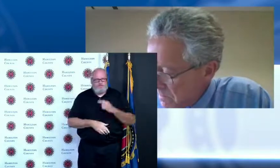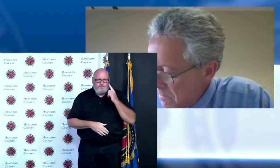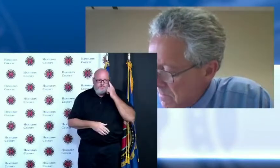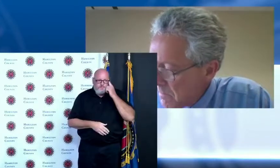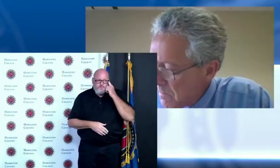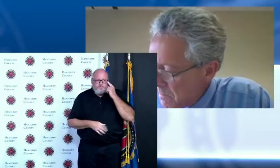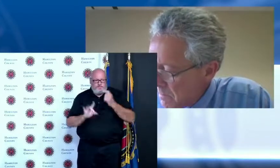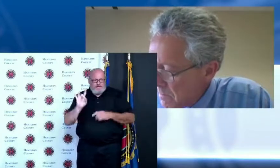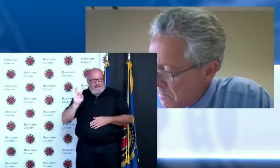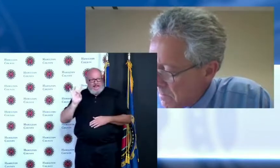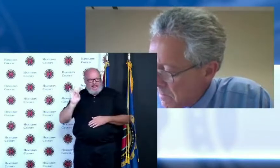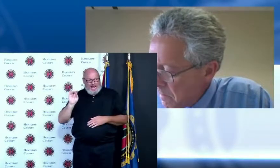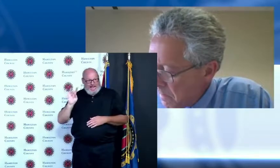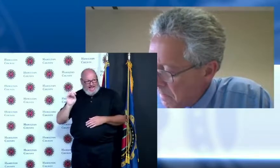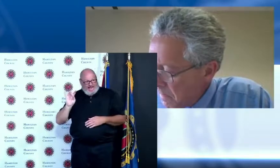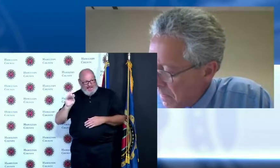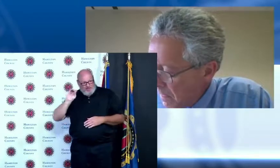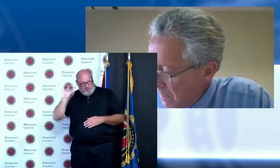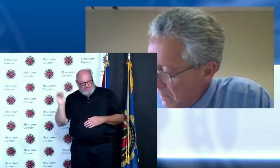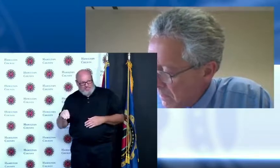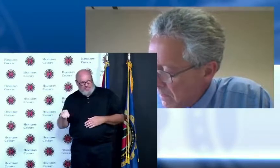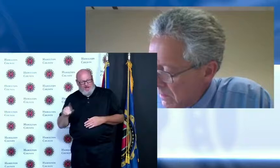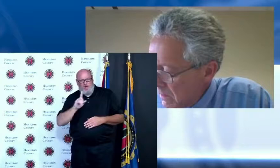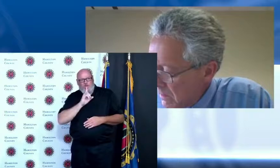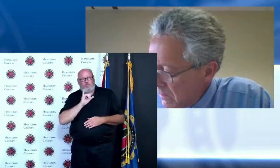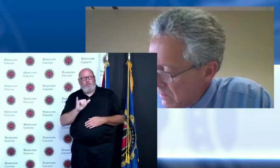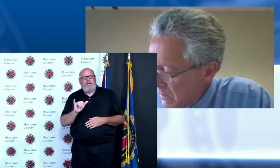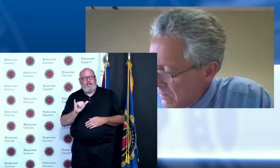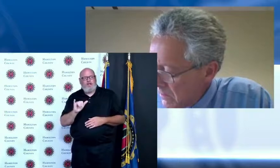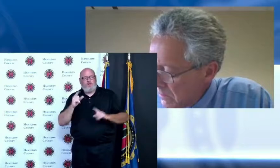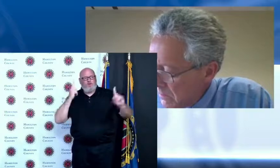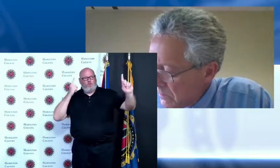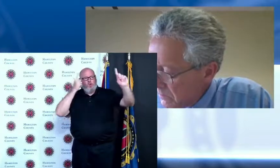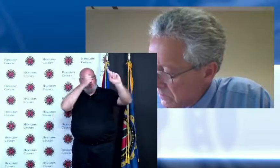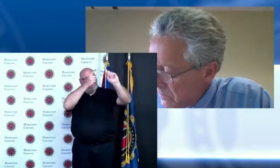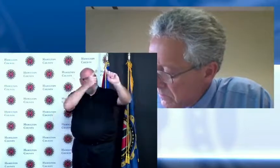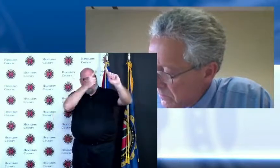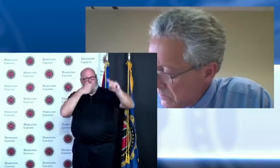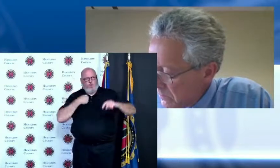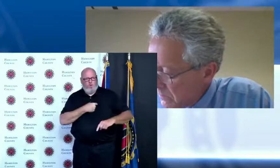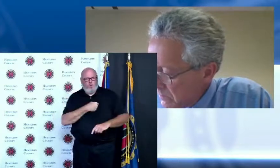acknowledged that in the beginning but we needed to be optimistic about how many folks might get